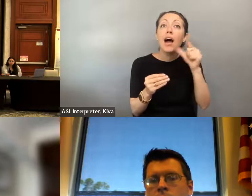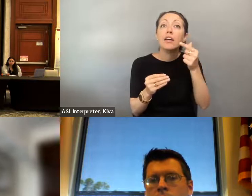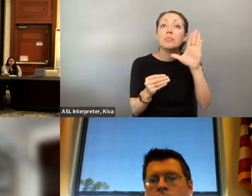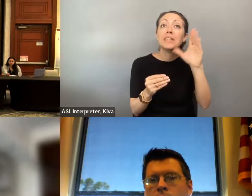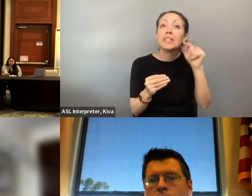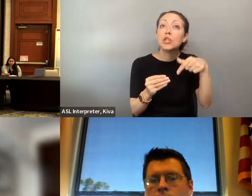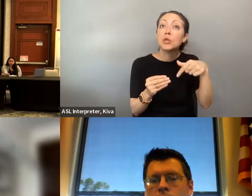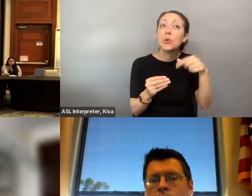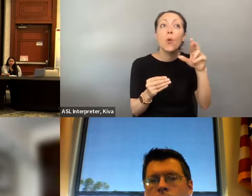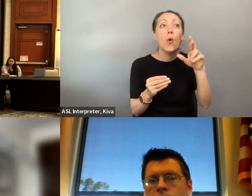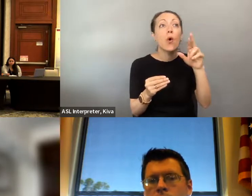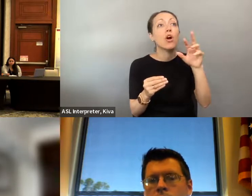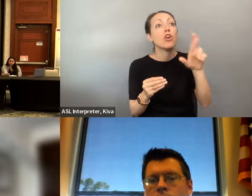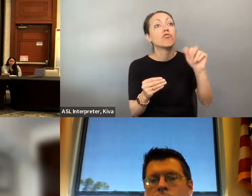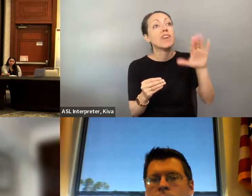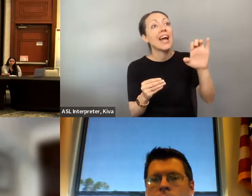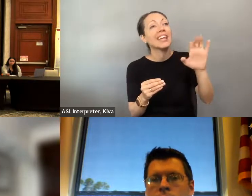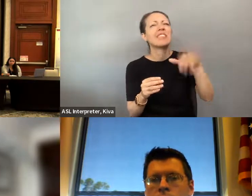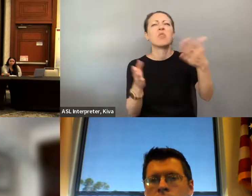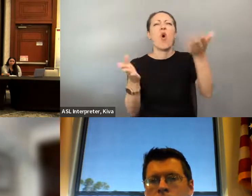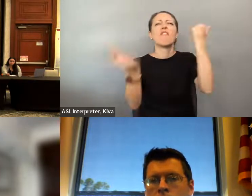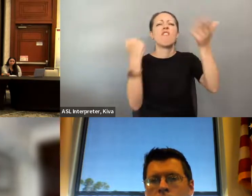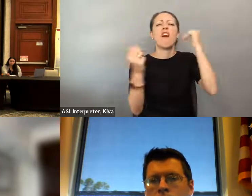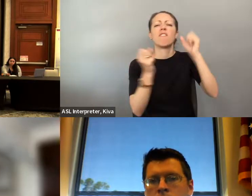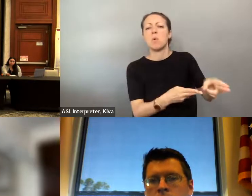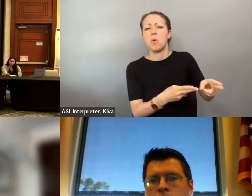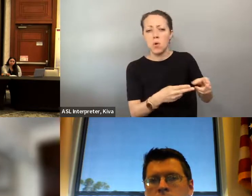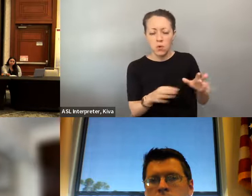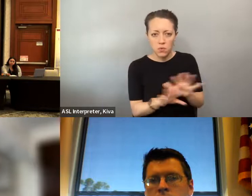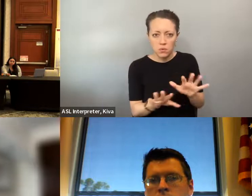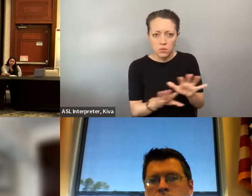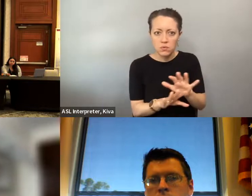districts if they reflect the existence of LGBTQ2 people or speak honestly about race and racism. And tell the honest